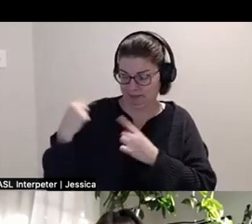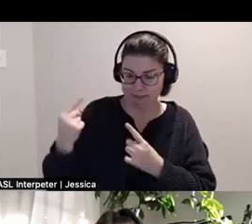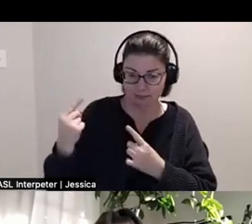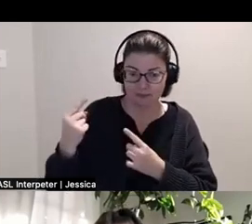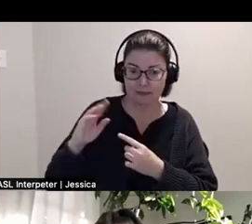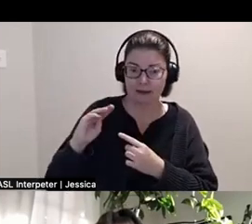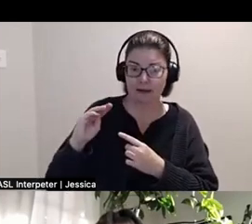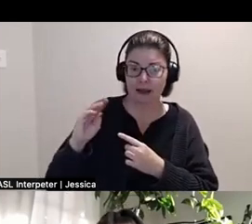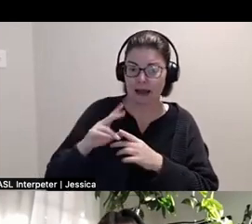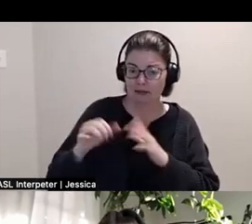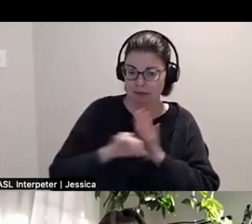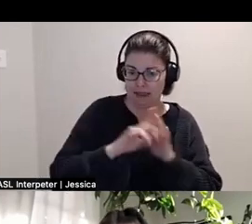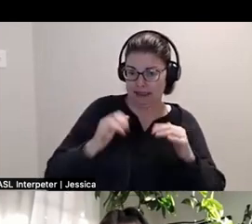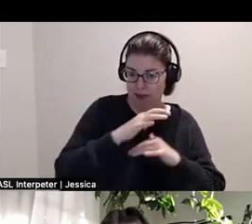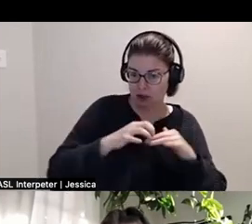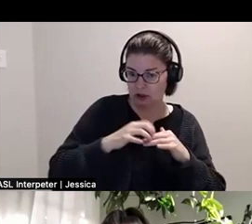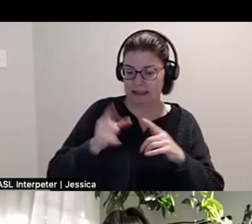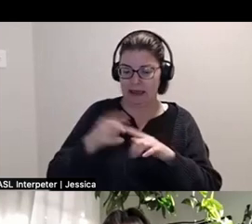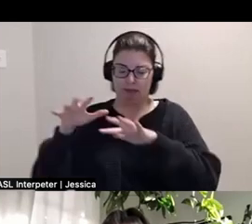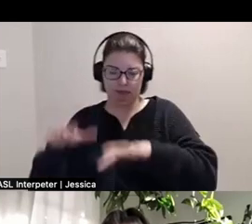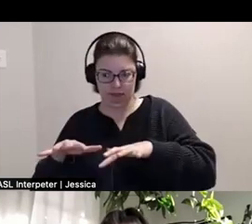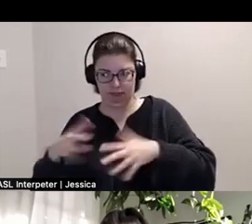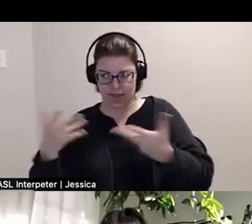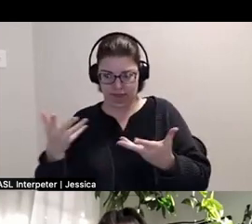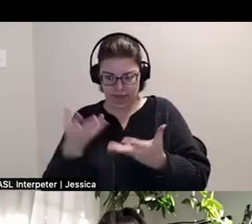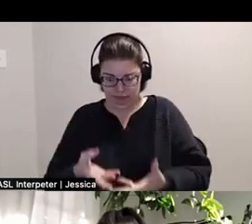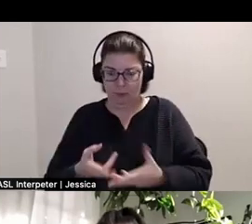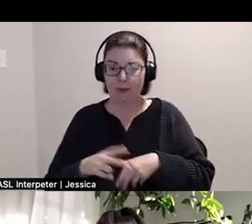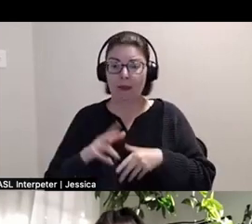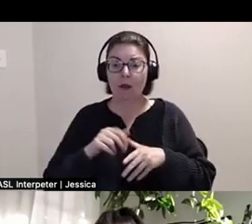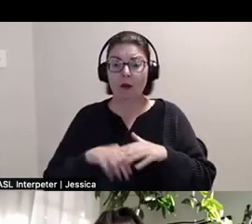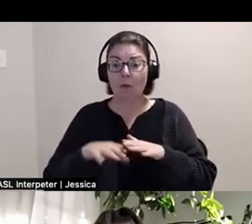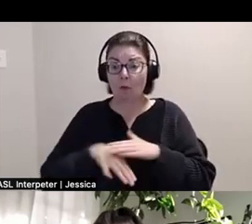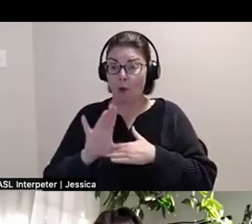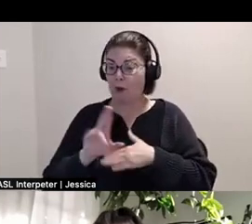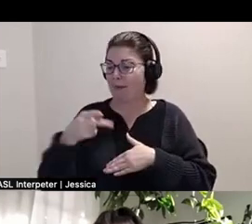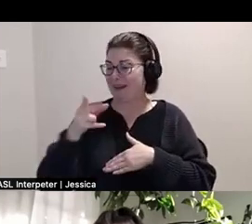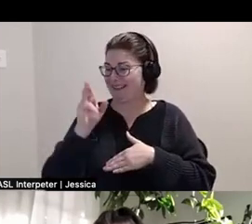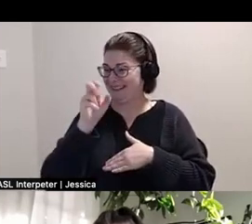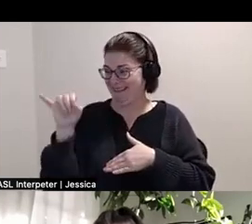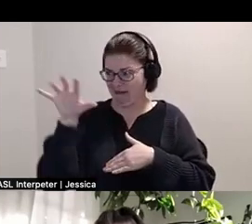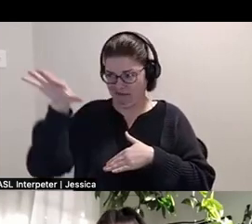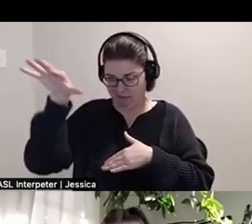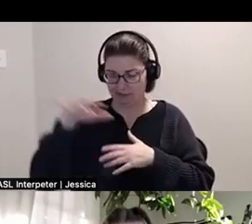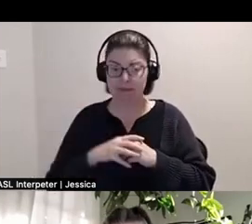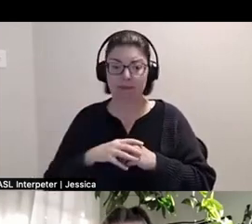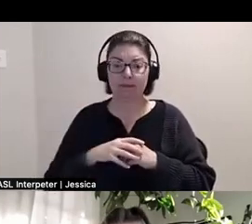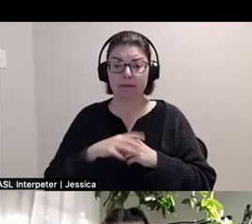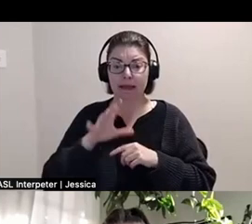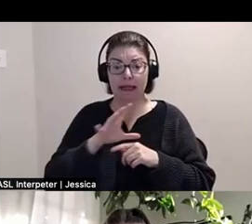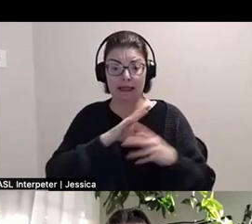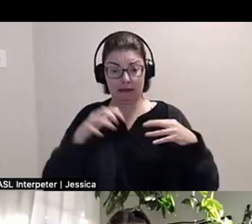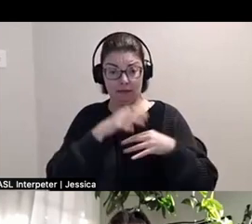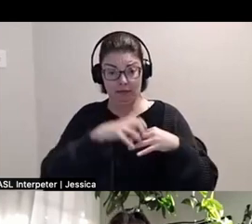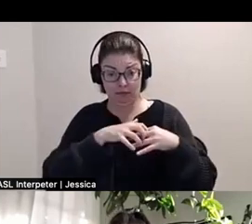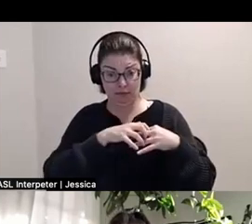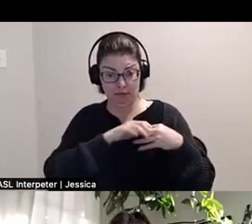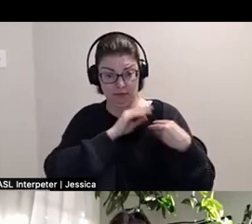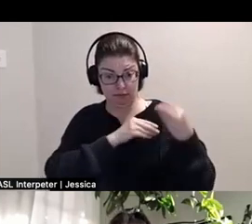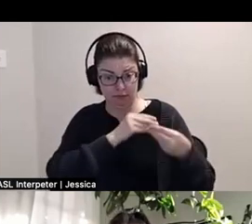his Indigenous and settler roots. Born in Summerside, Prince Edward Island, his Mi'kmaq, Mi’kmaw